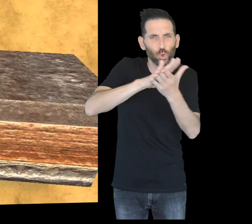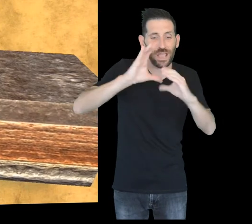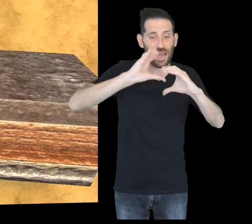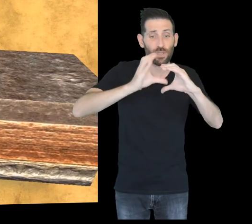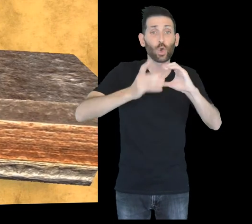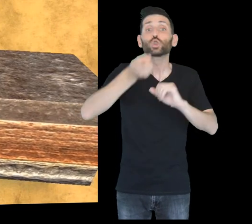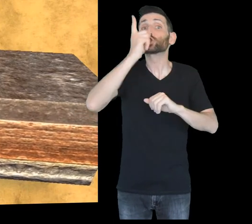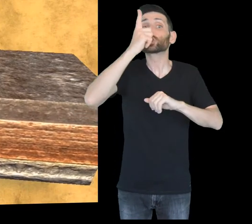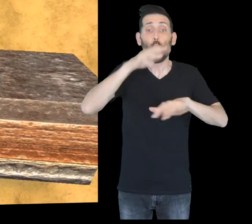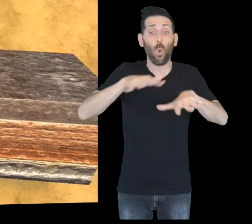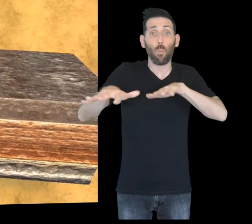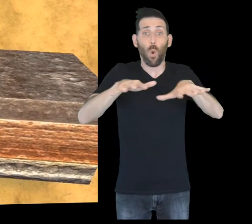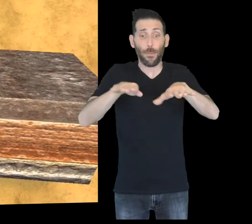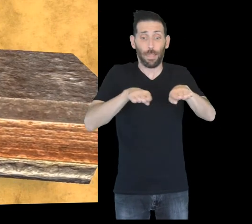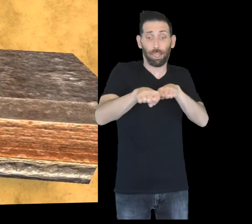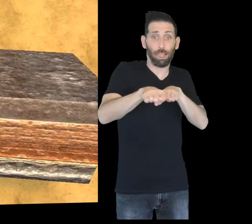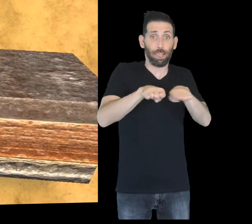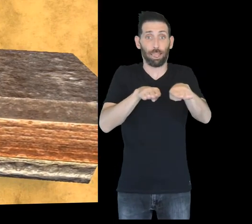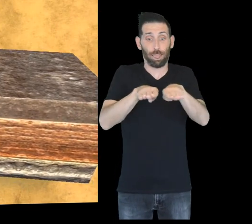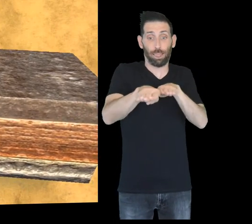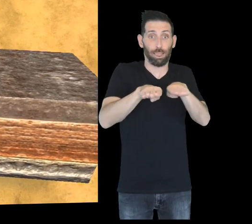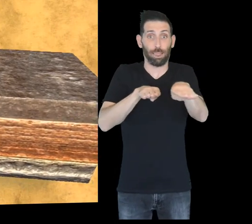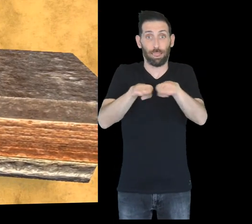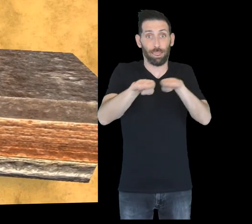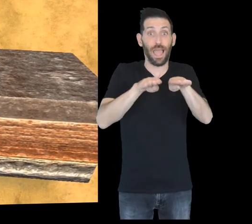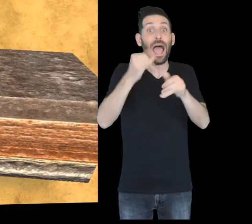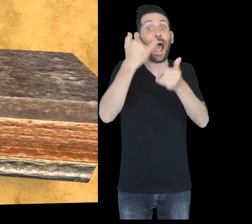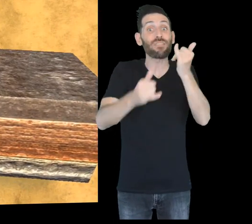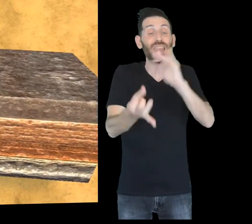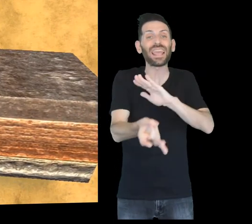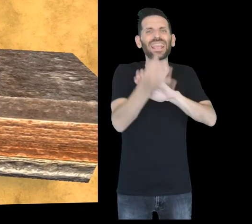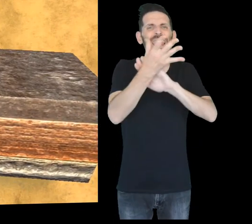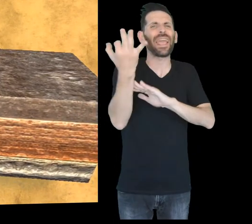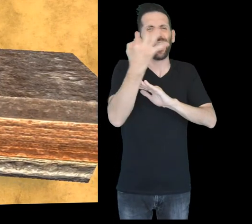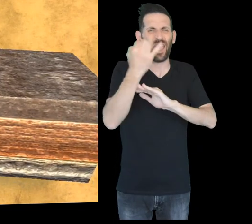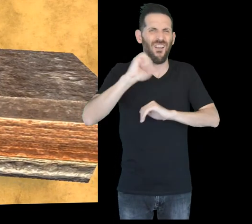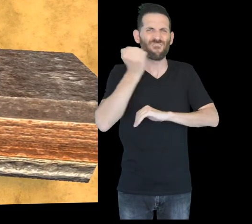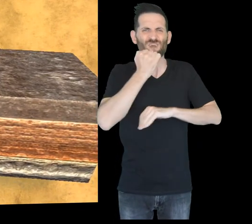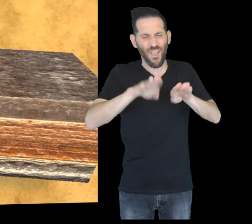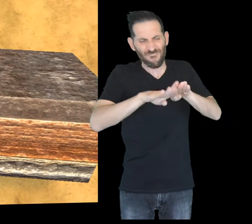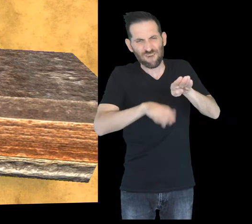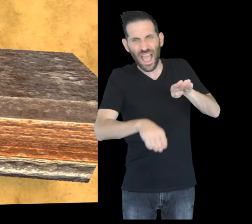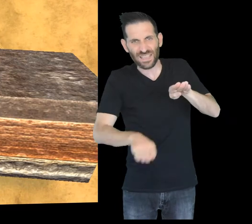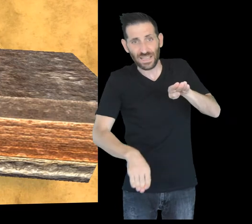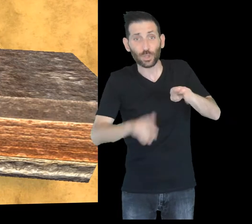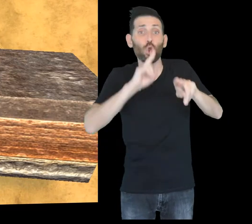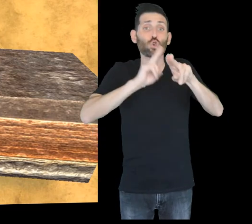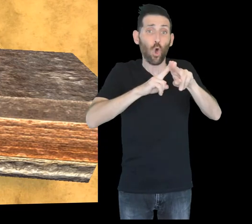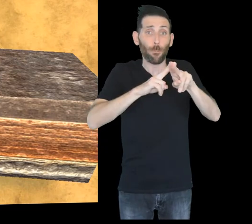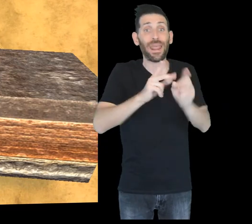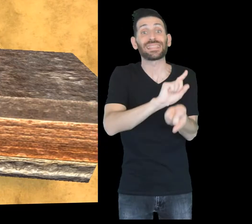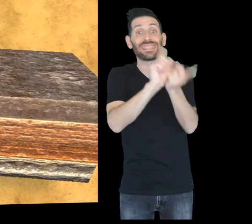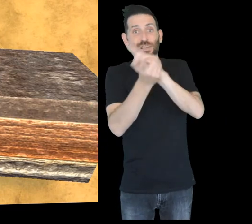but it moves sideways, one plate with respect to another, forming large distances or creating faults.